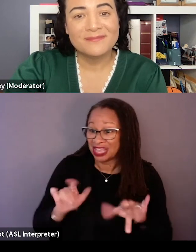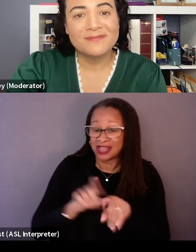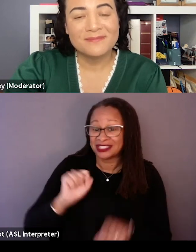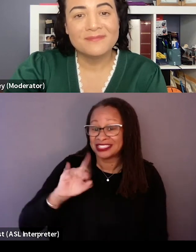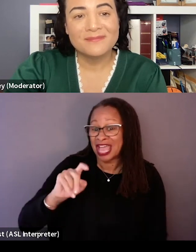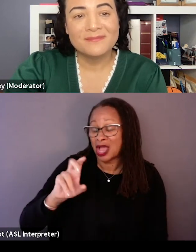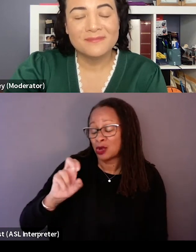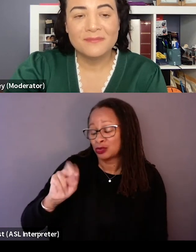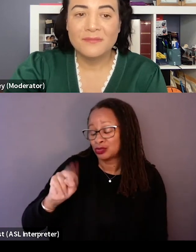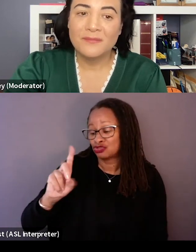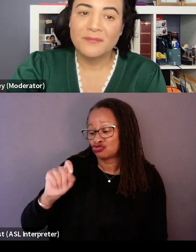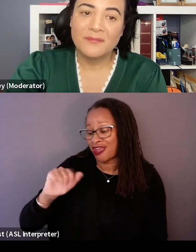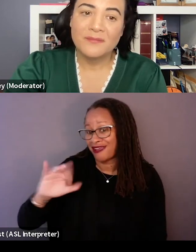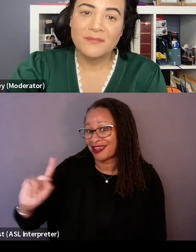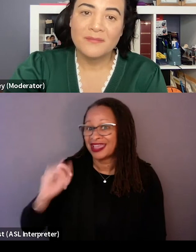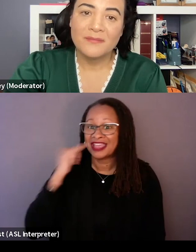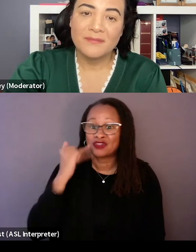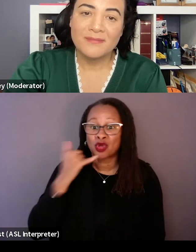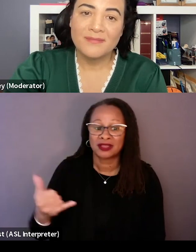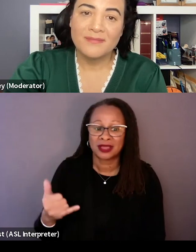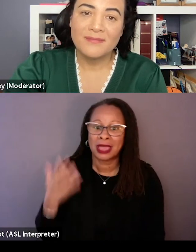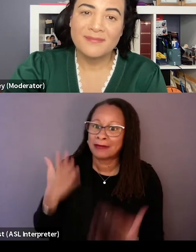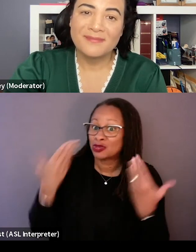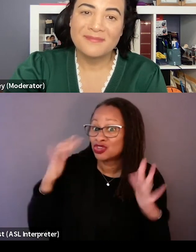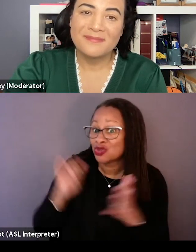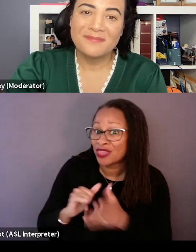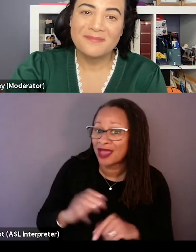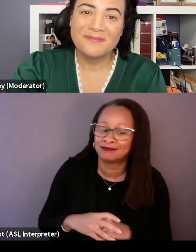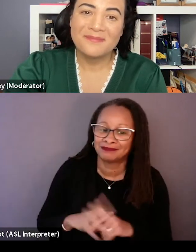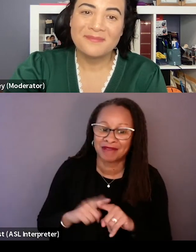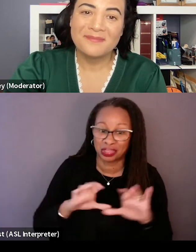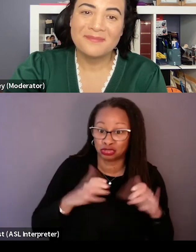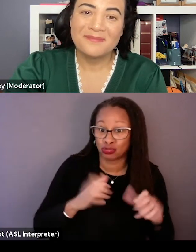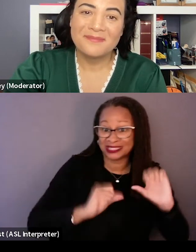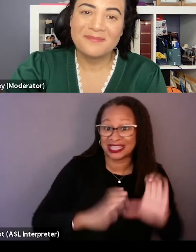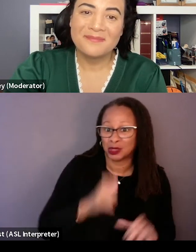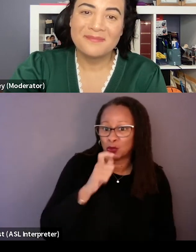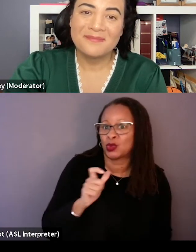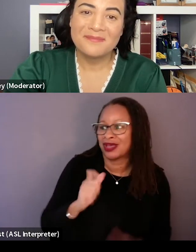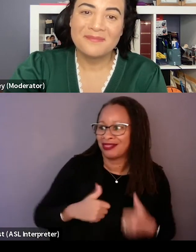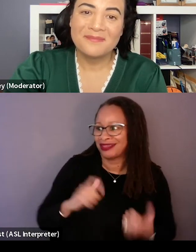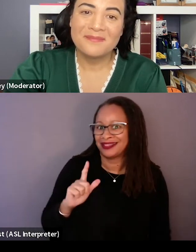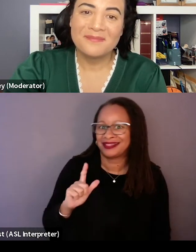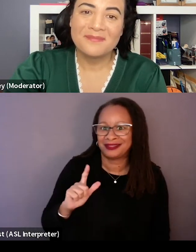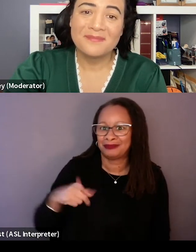that's one thing but if you call them and you say, say, you may not know this, but this group of scientists and engineers played your song